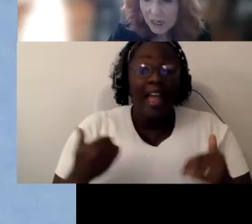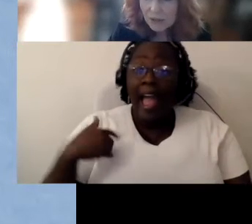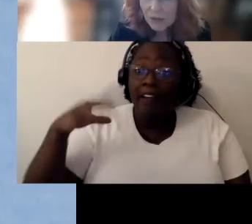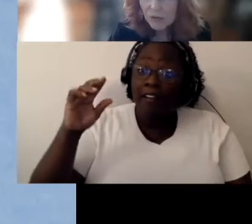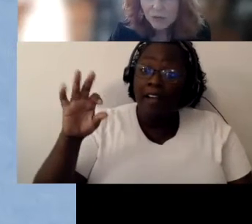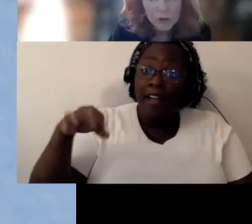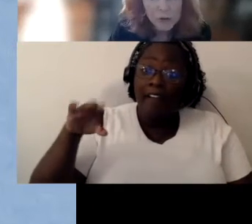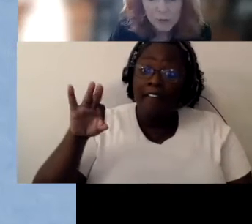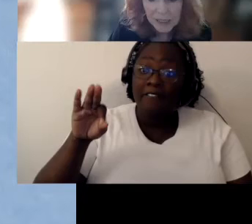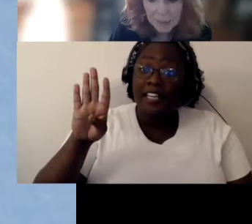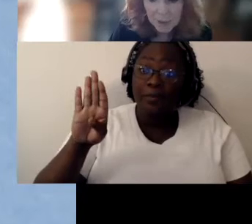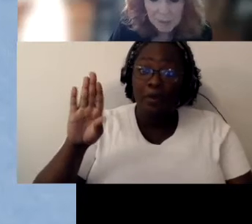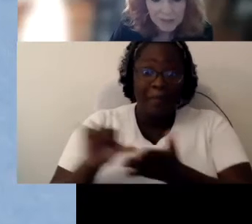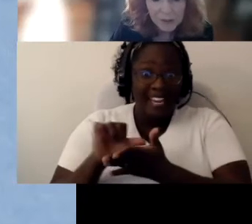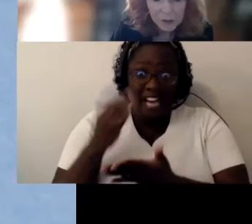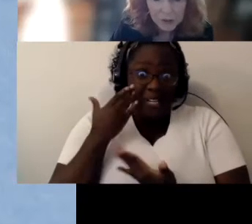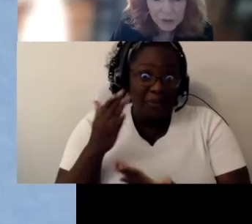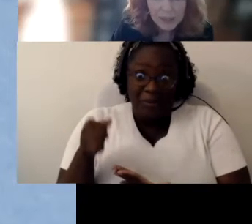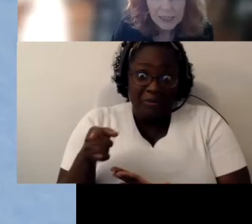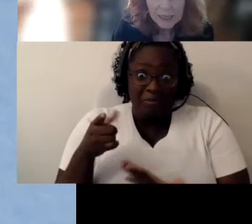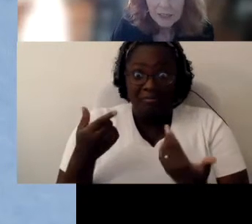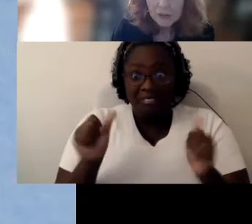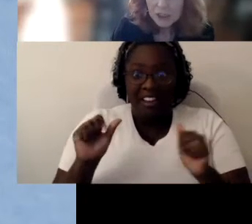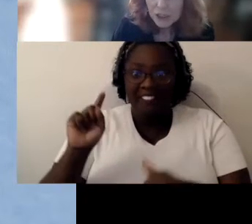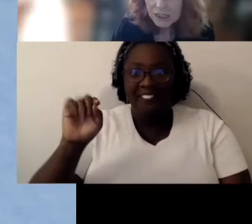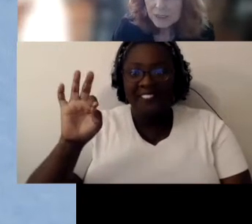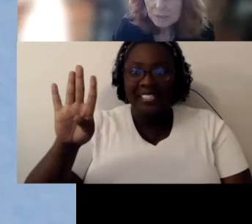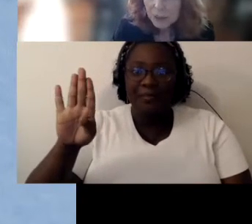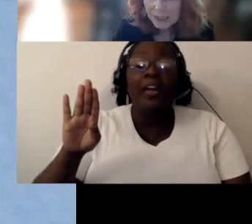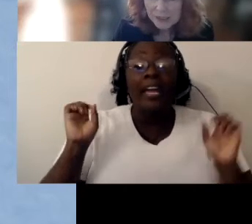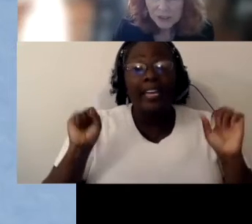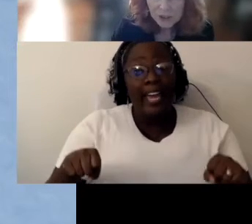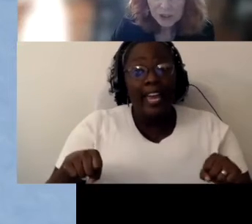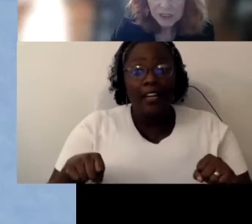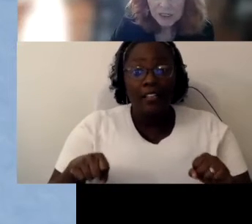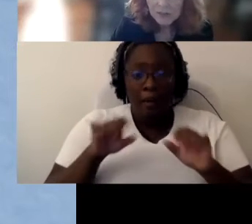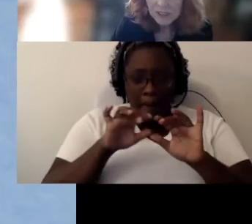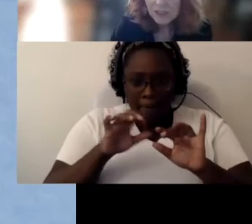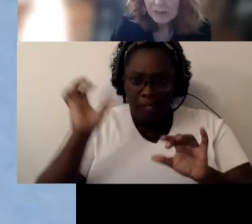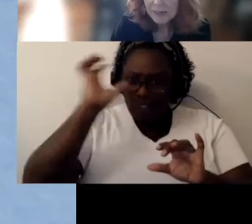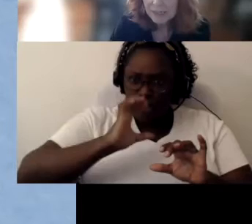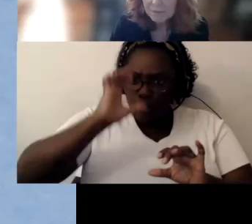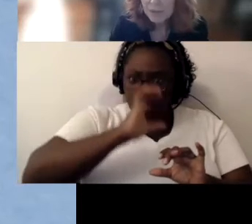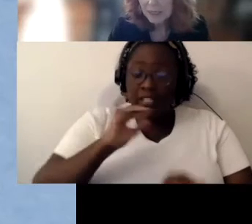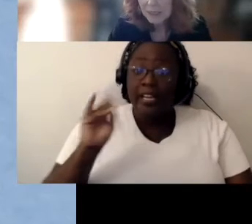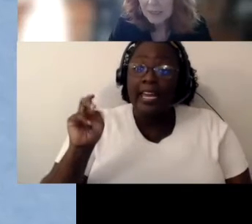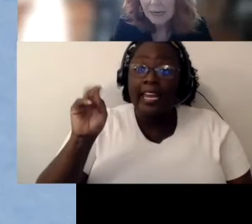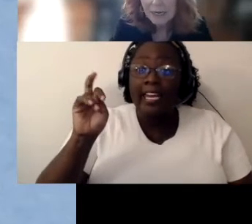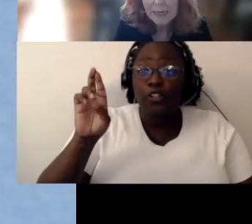I don't know if you do Facebook but if you do you can just put in the search Interveners deaf and deafblindness